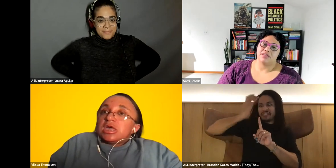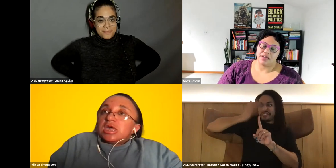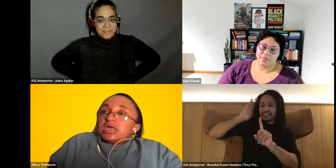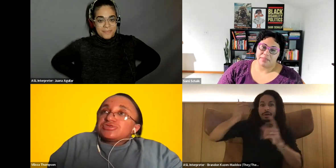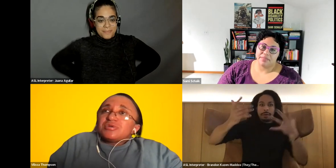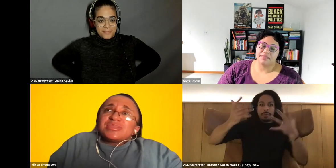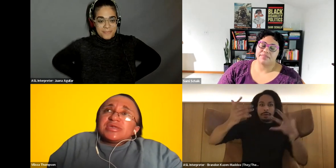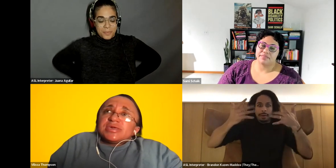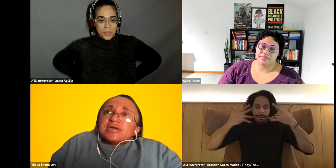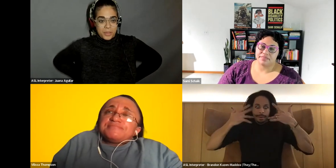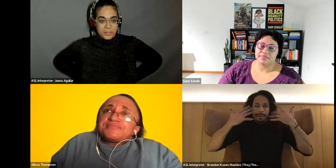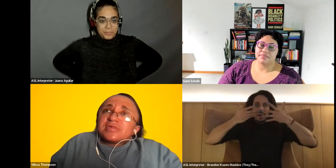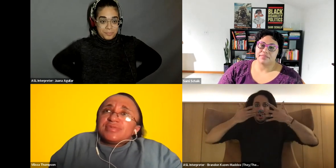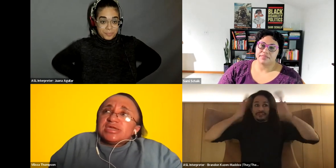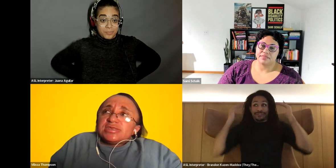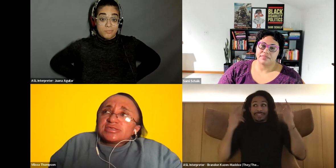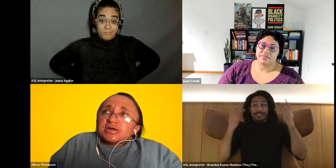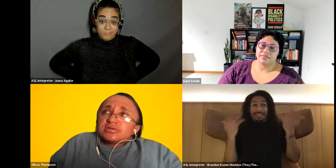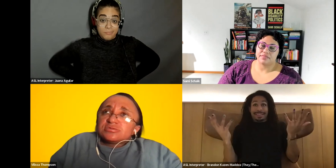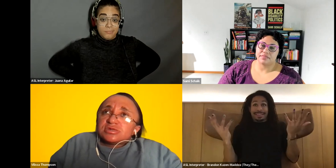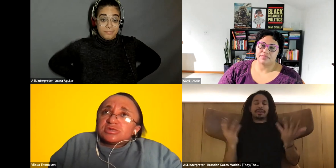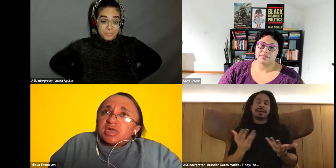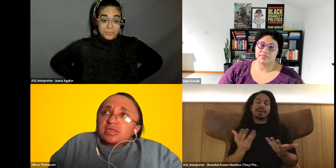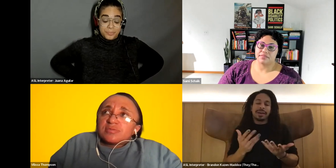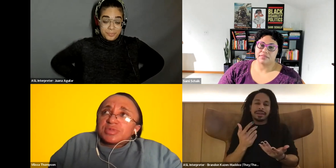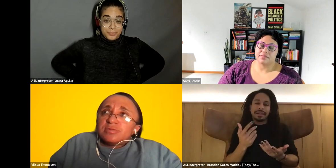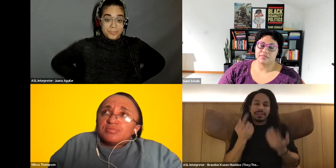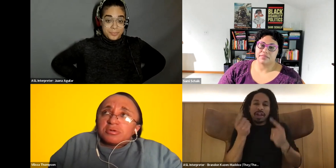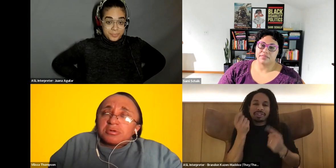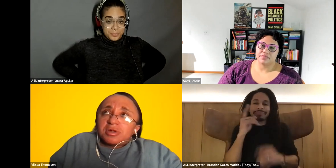Vilissa Thompson: And so I think that being in this country as a people.